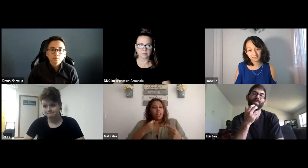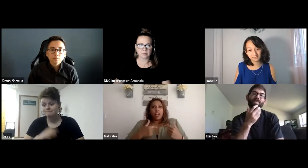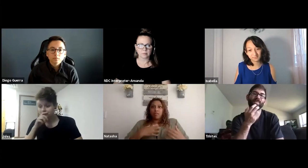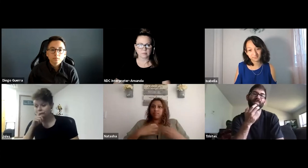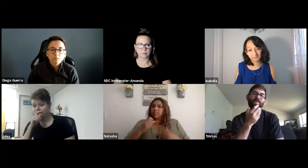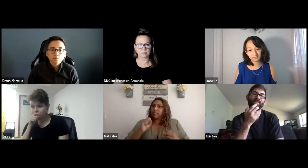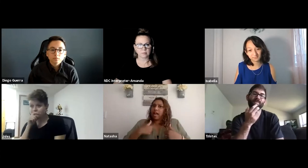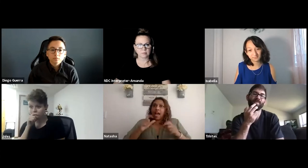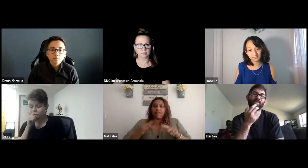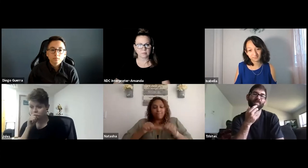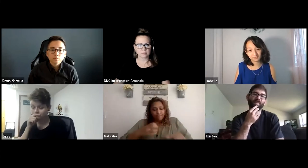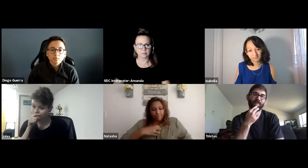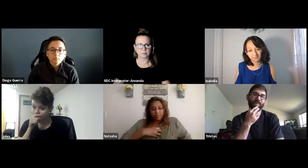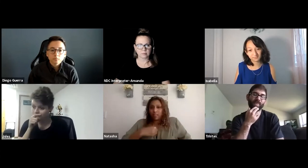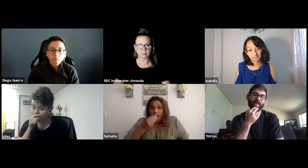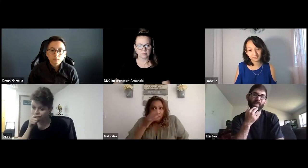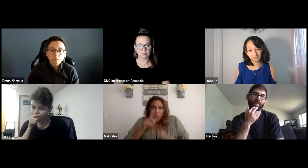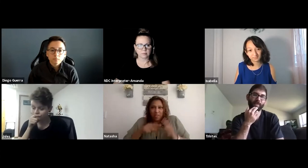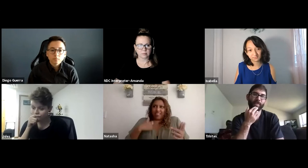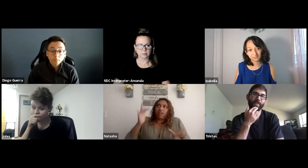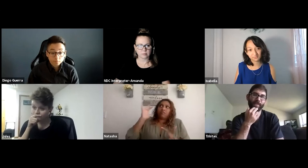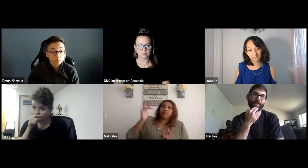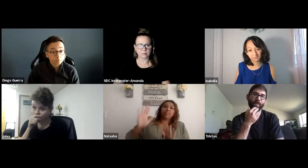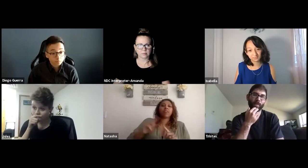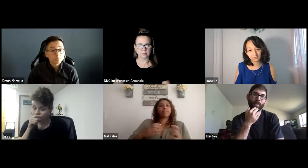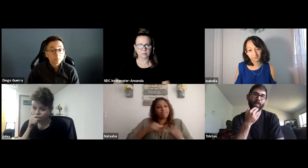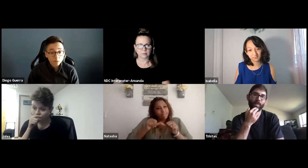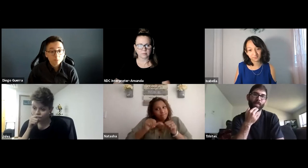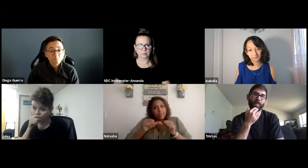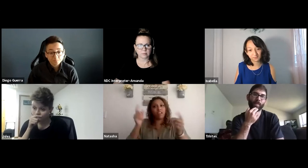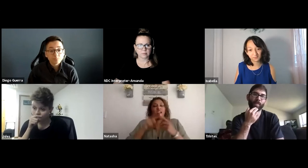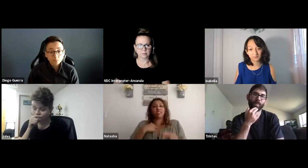So in terms of handouts those get sent to us when we're online but regardless whatever issue I